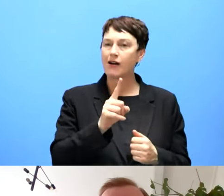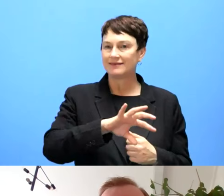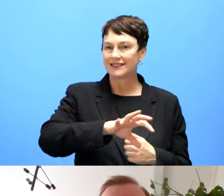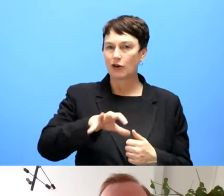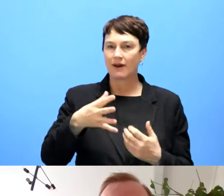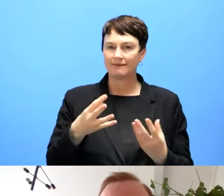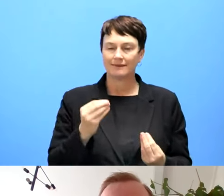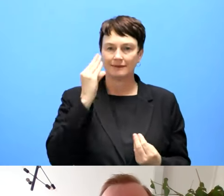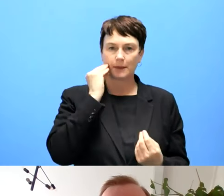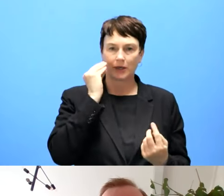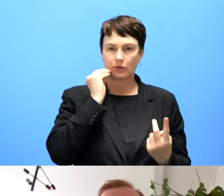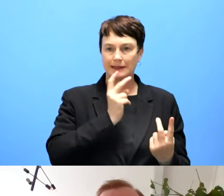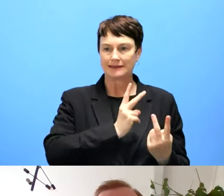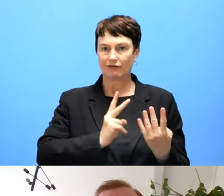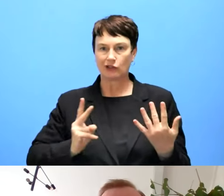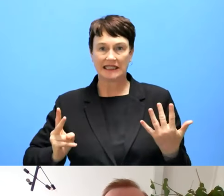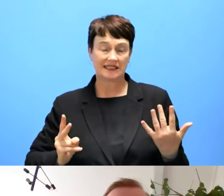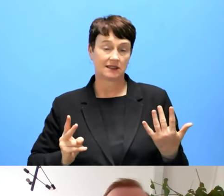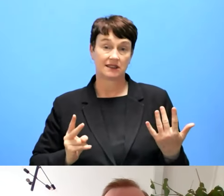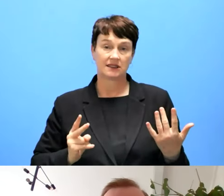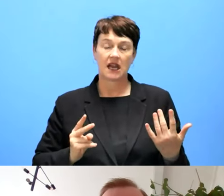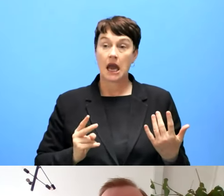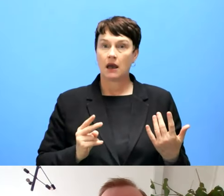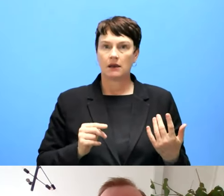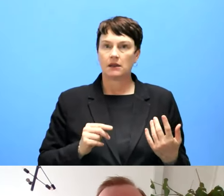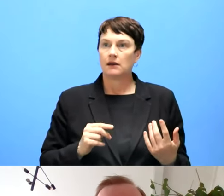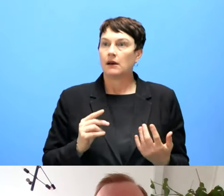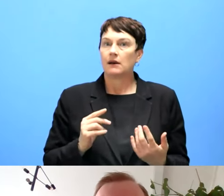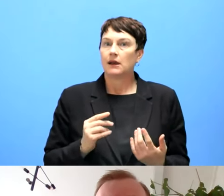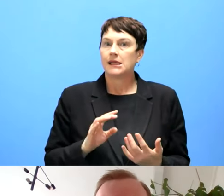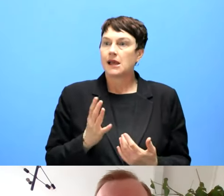in the past. They are new to it and some of them are working on it for about 20 years.